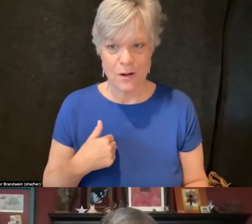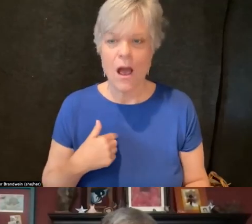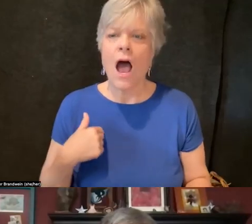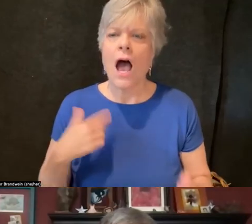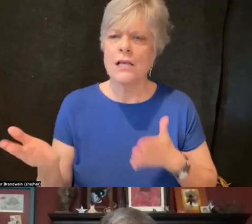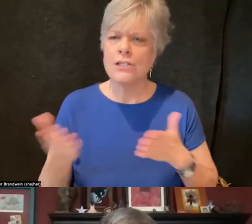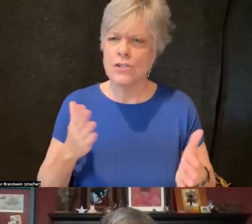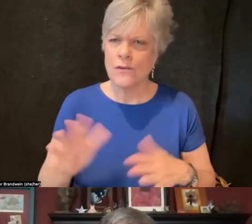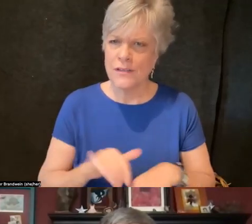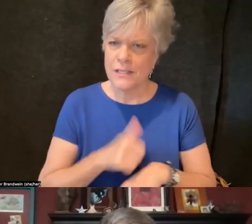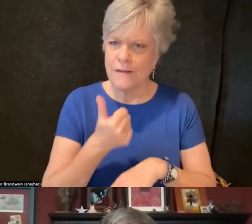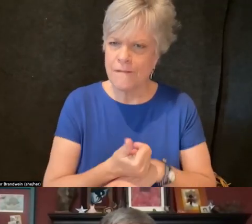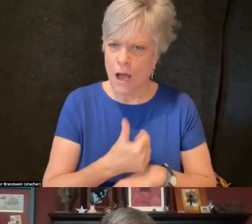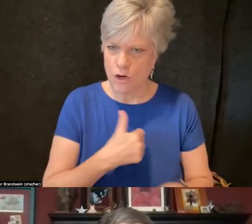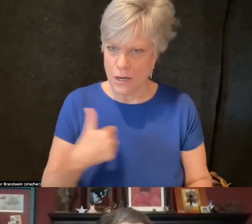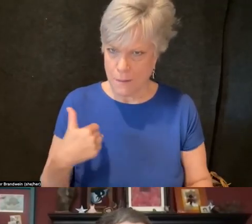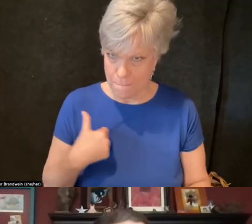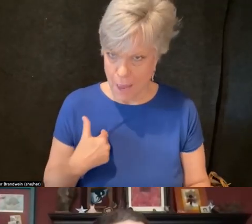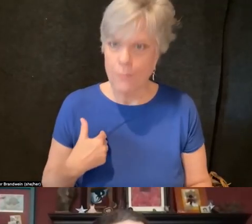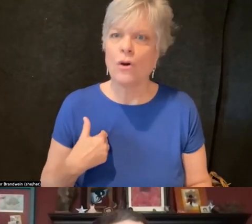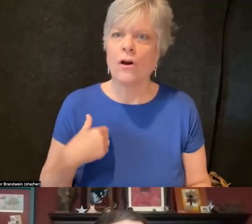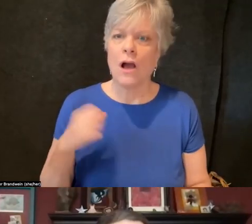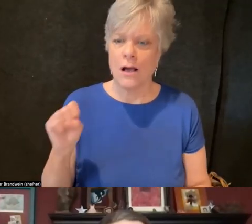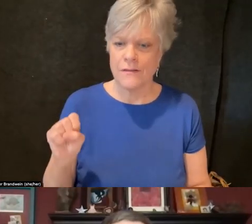of Syracuse University's Disability Cultural Center